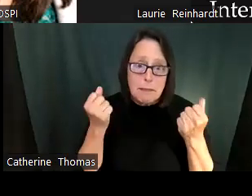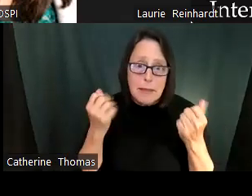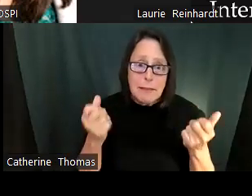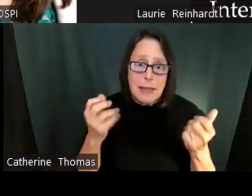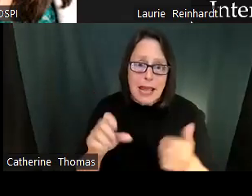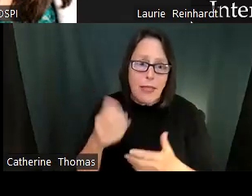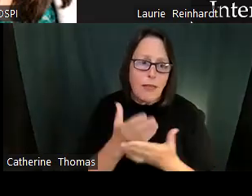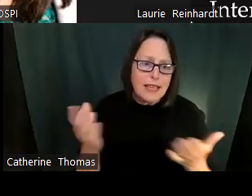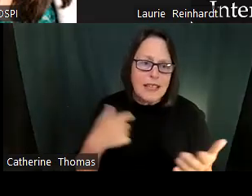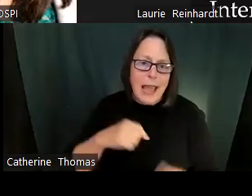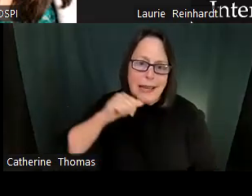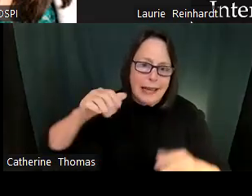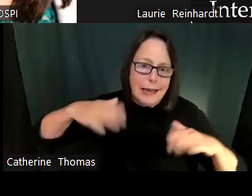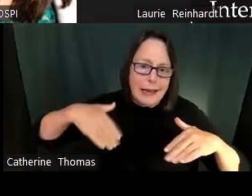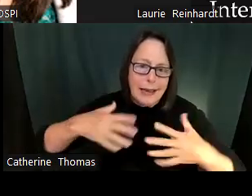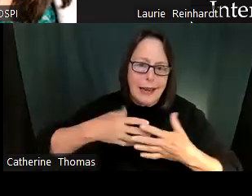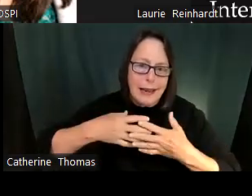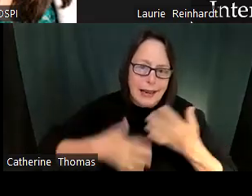In the school that really is supportive of educators as well. Advocate to your school district and state leadership and the work that you're doing.